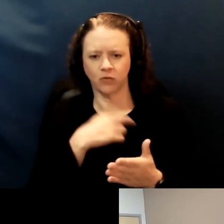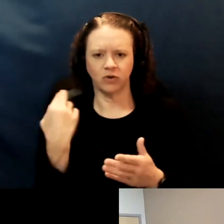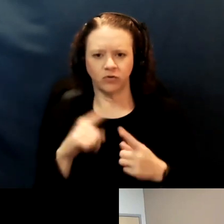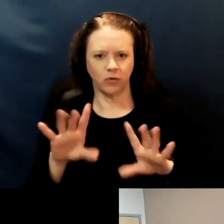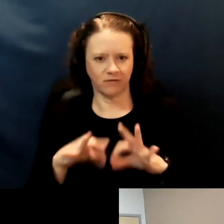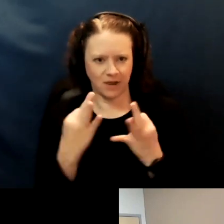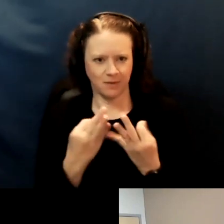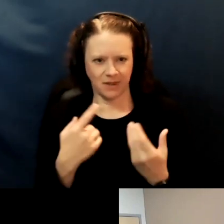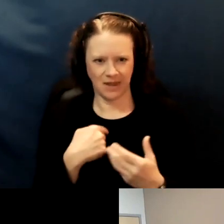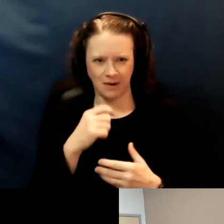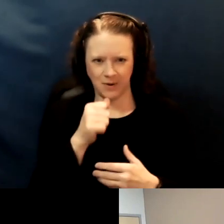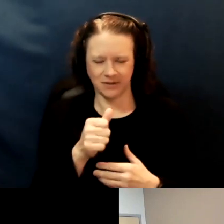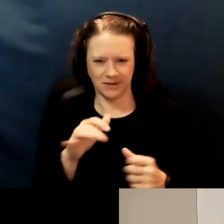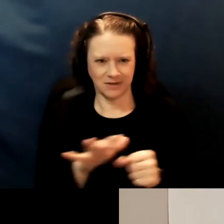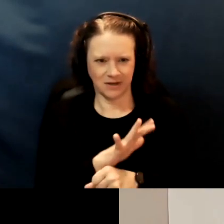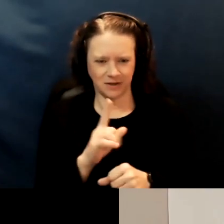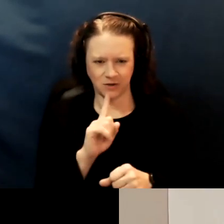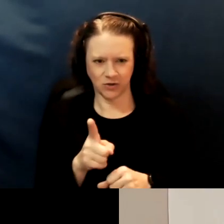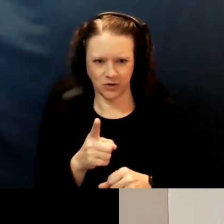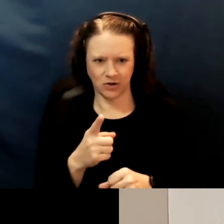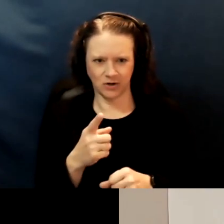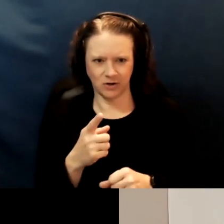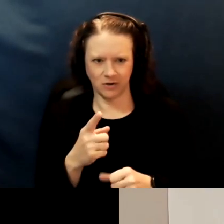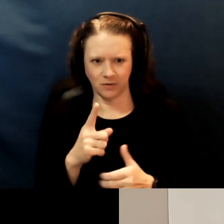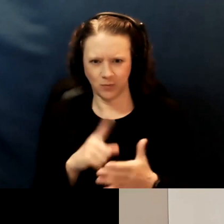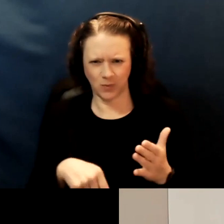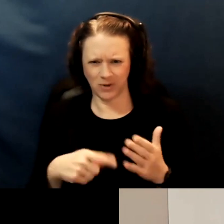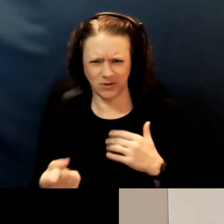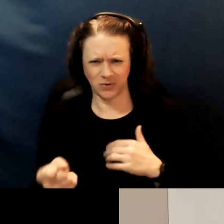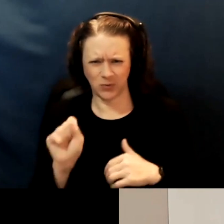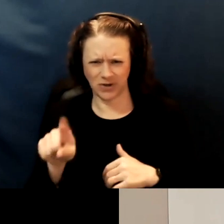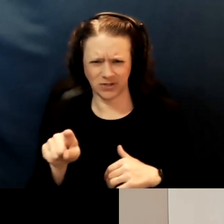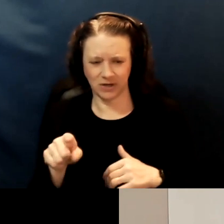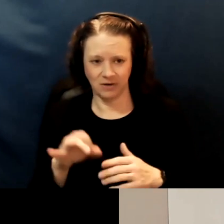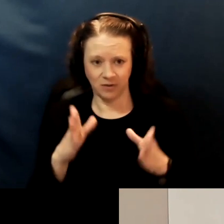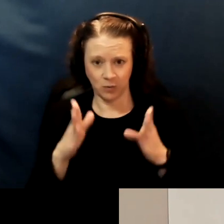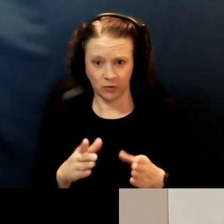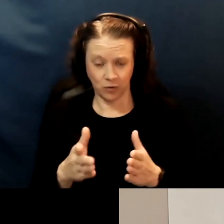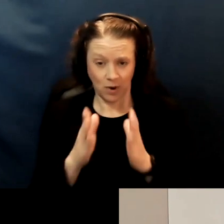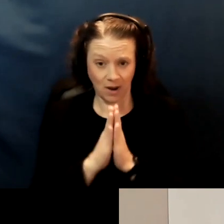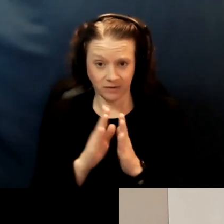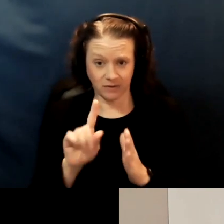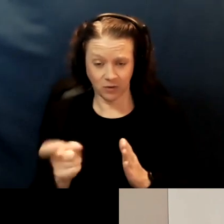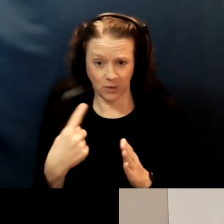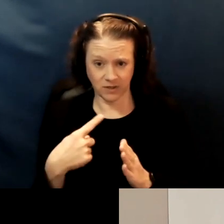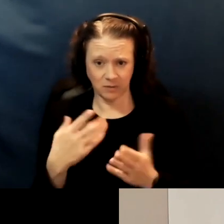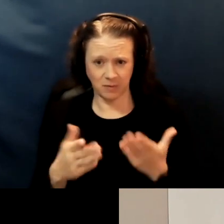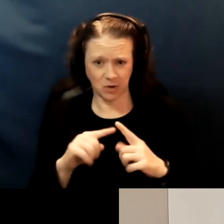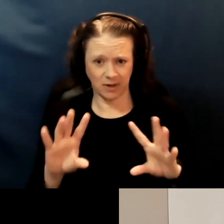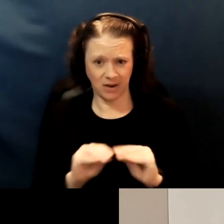I wasn't entirely sure what the question was. So if the person who asked that question could maybe clarify, that would be great.